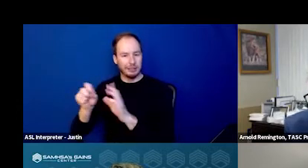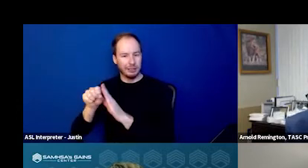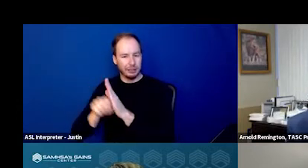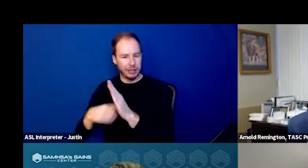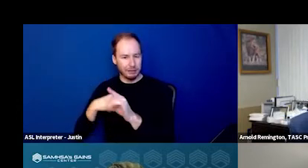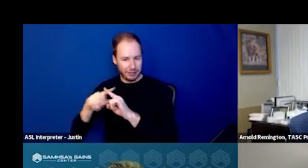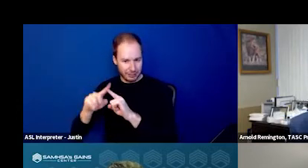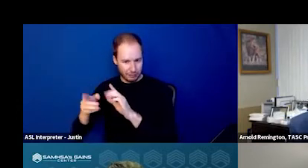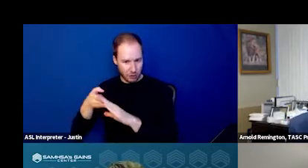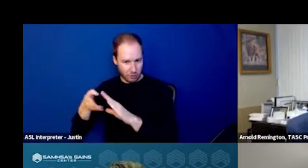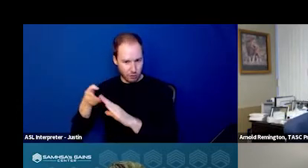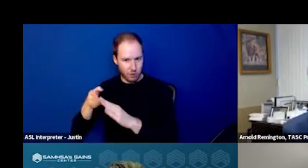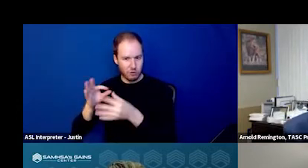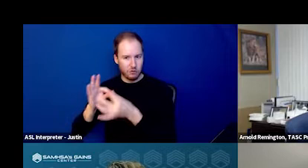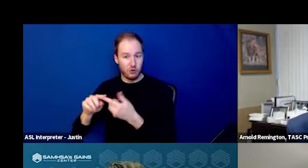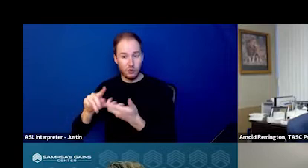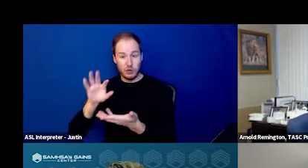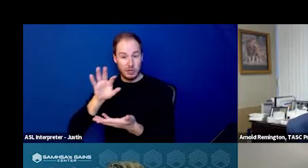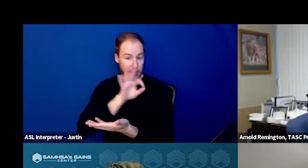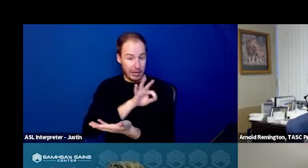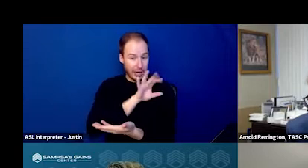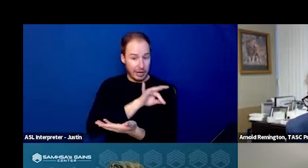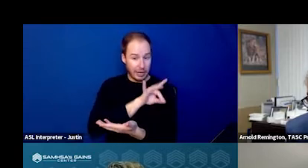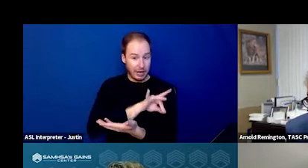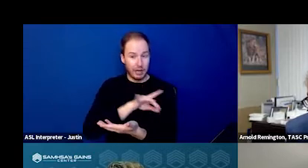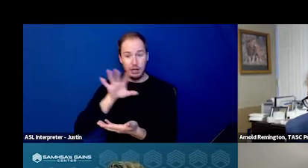differently as far as whether 988 and 911 will be connected.